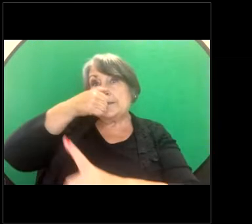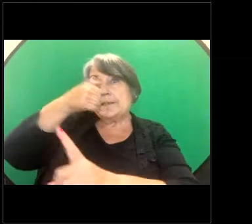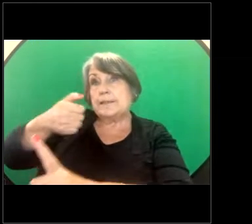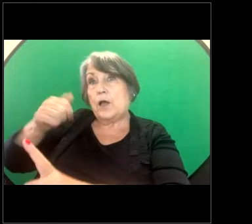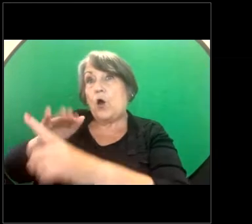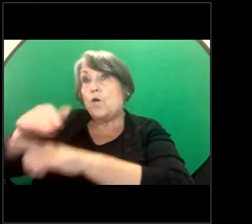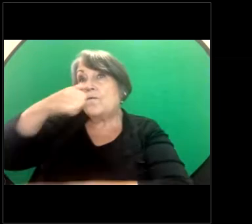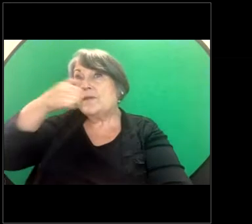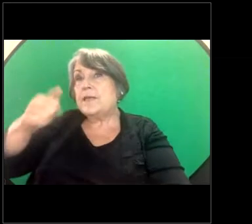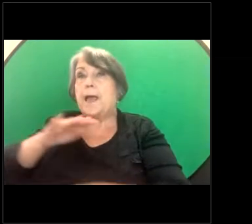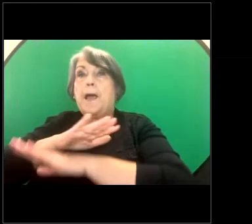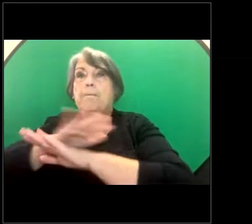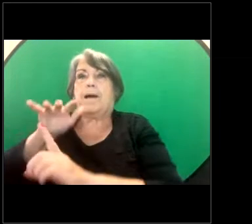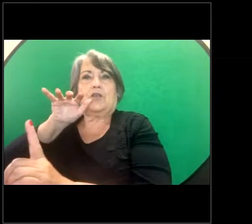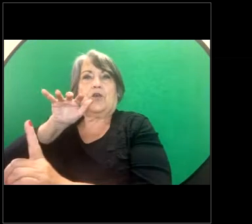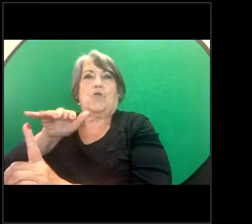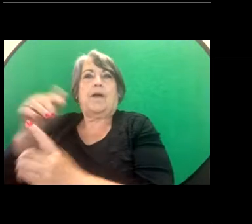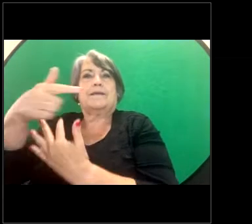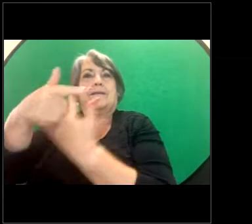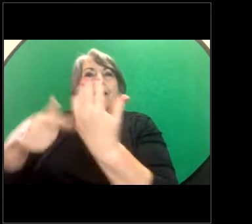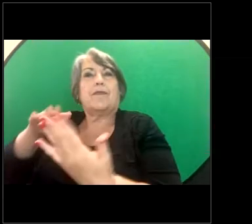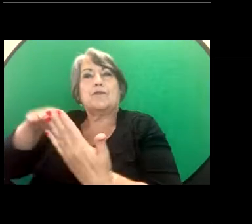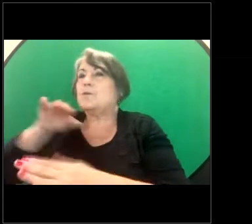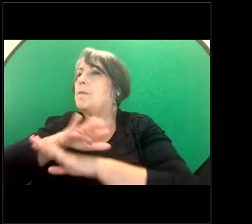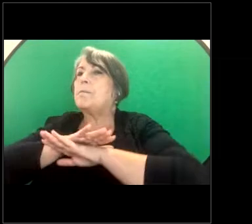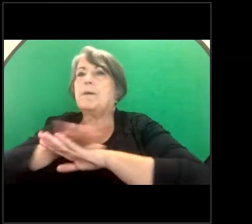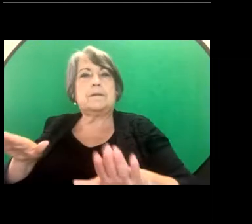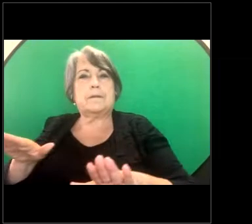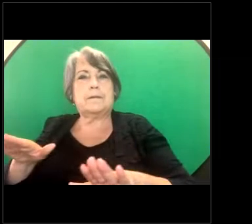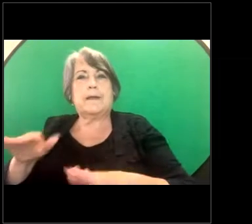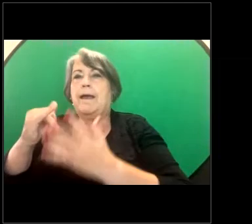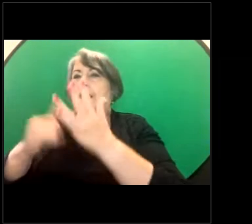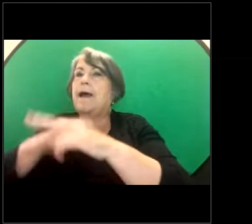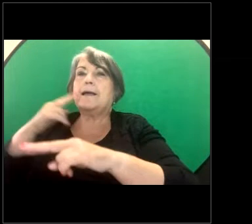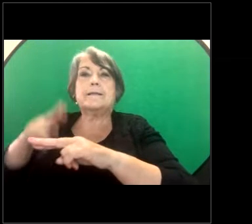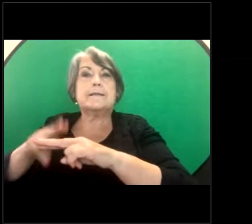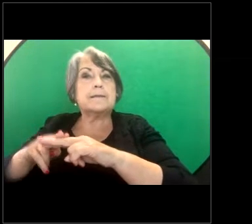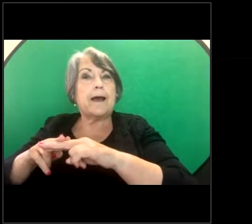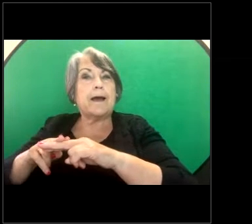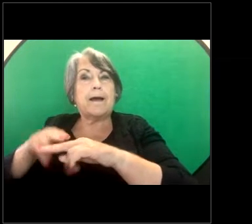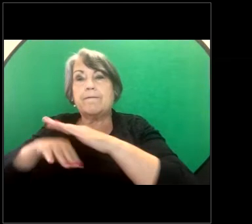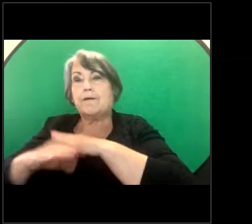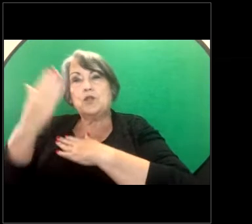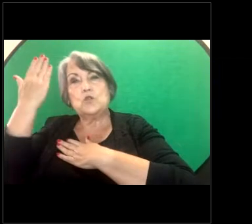not sexually harass other students and staff of their own educational institution or in